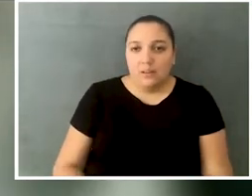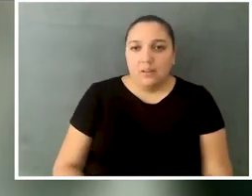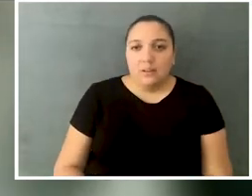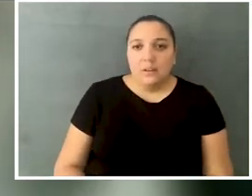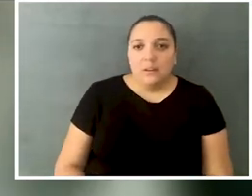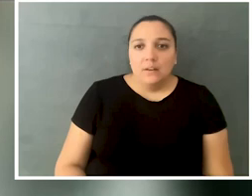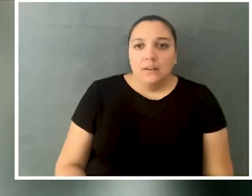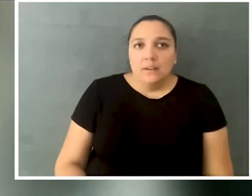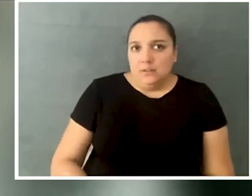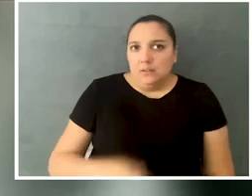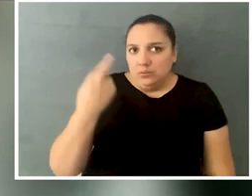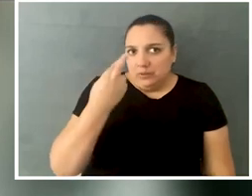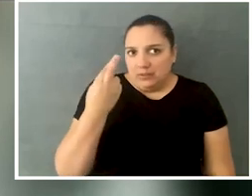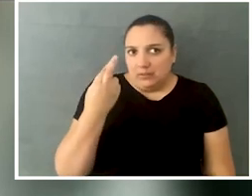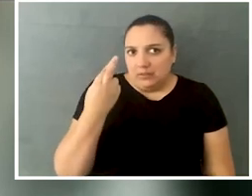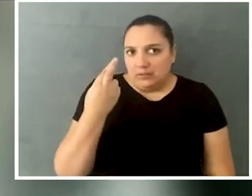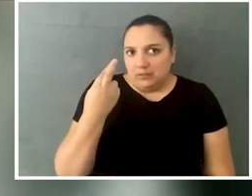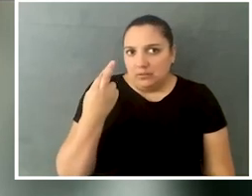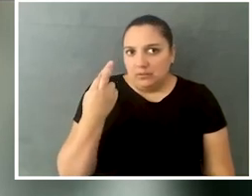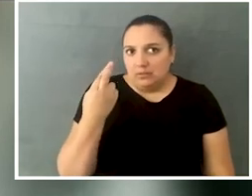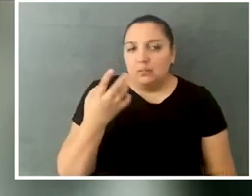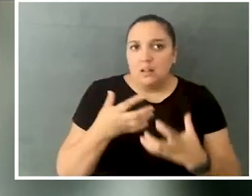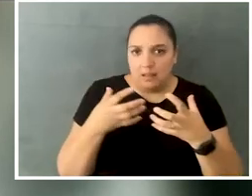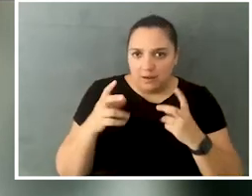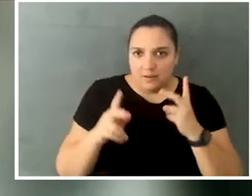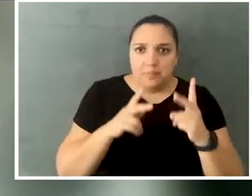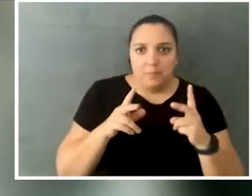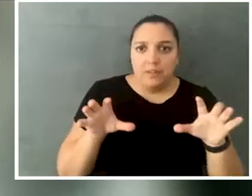was the realization that a lot of people do